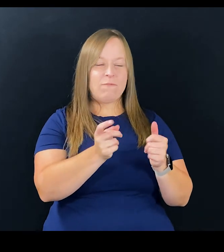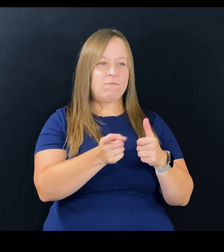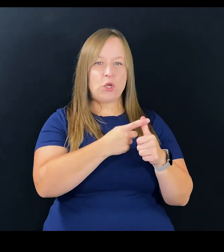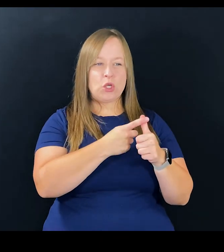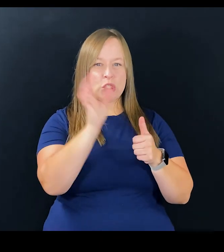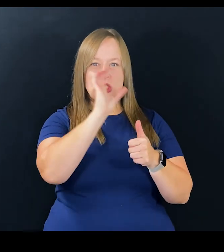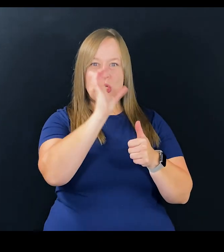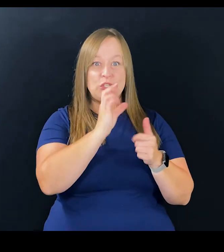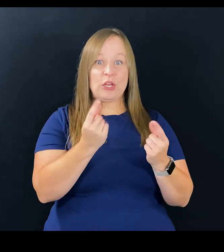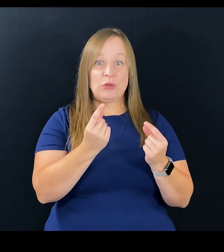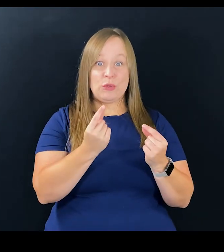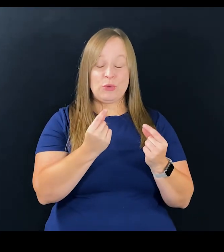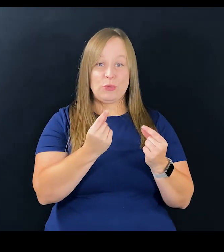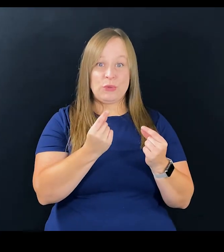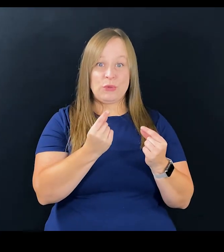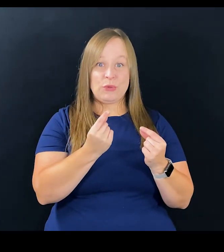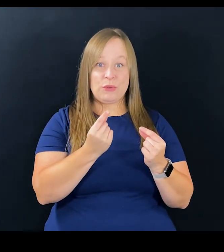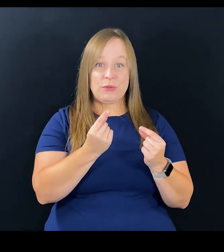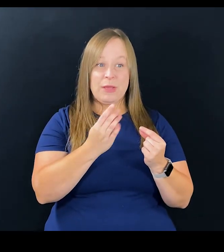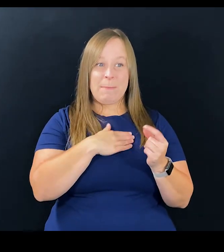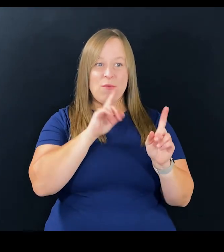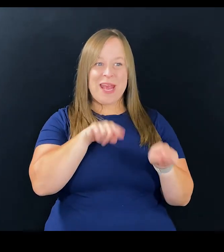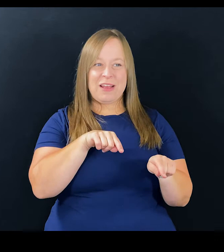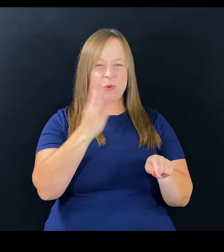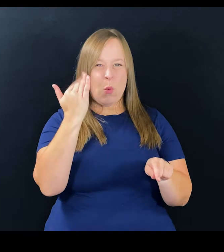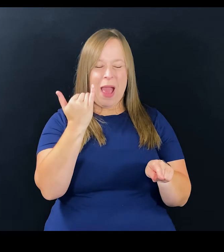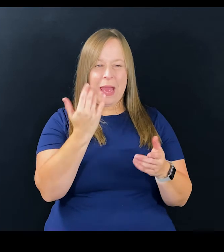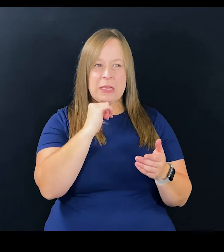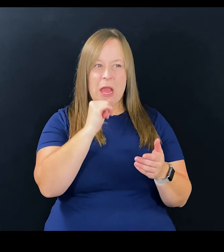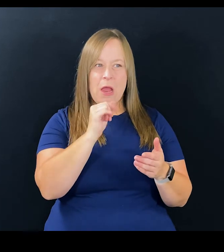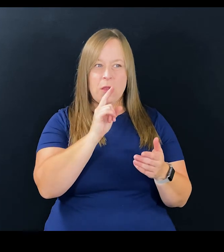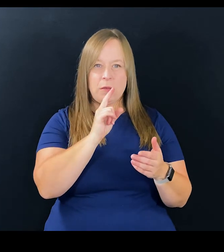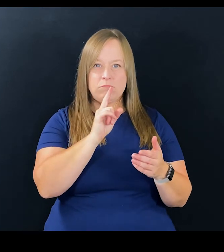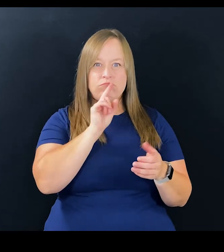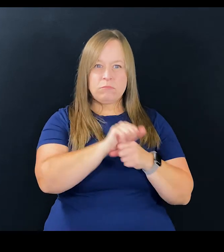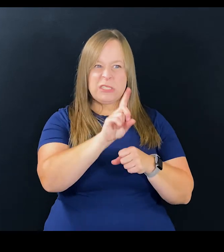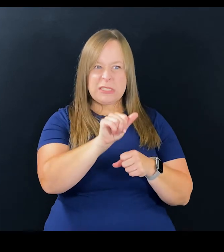and one of the first searches that I do, and my reaction is like, why?